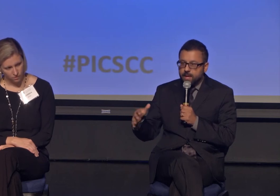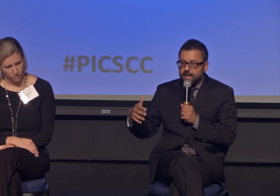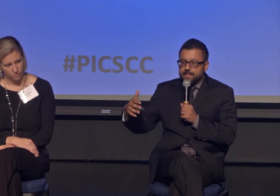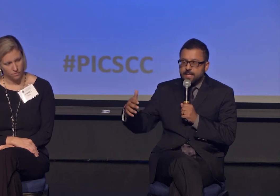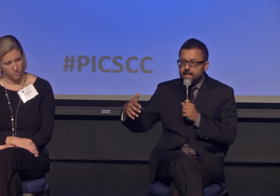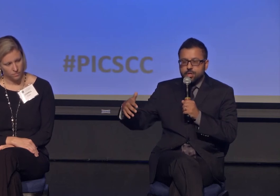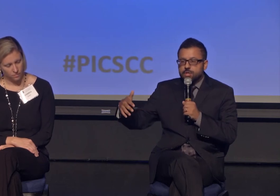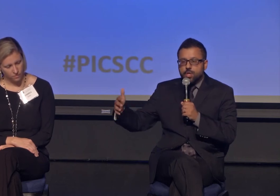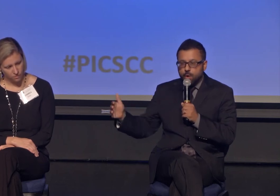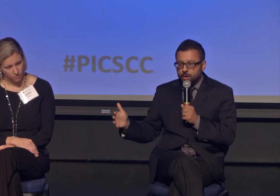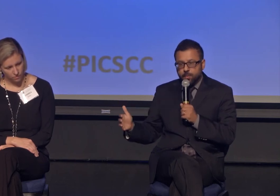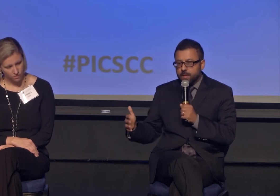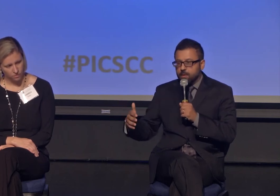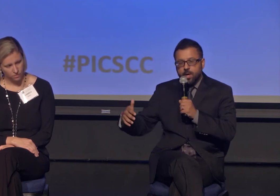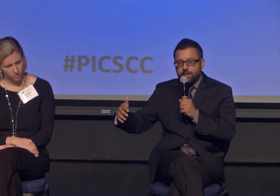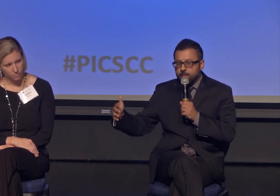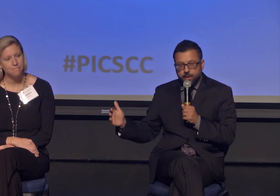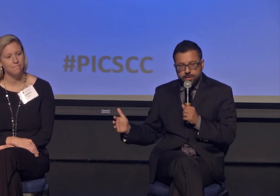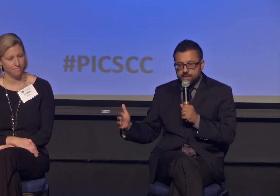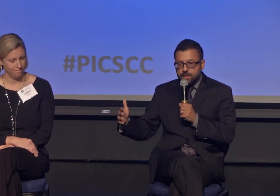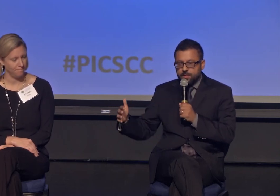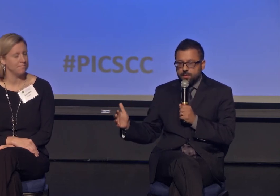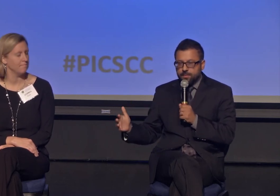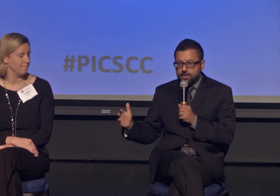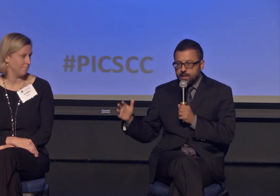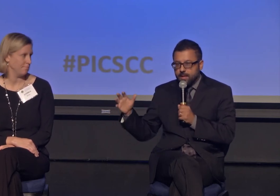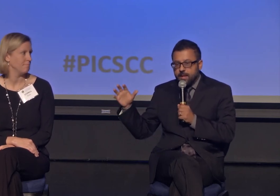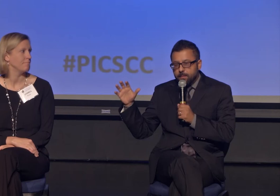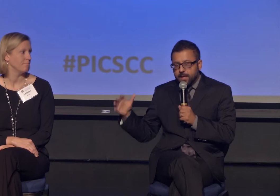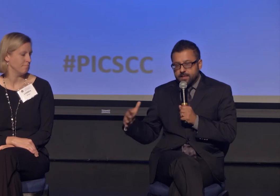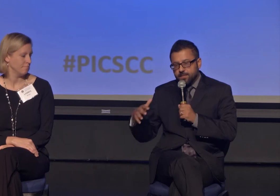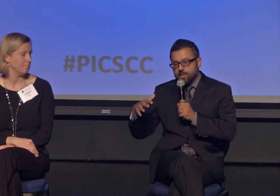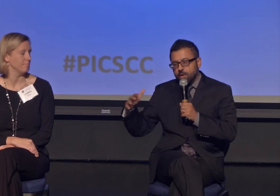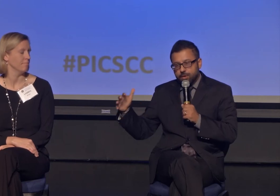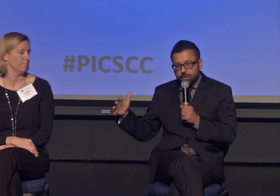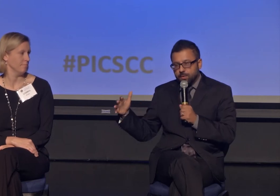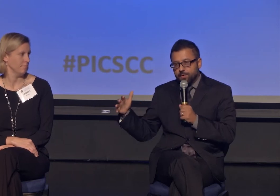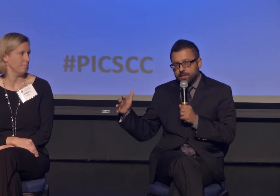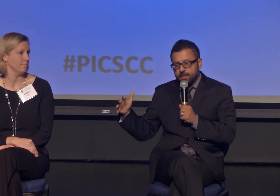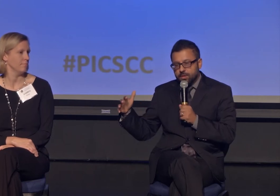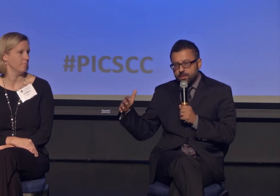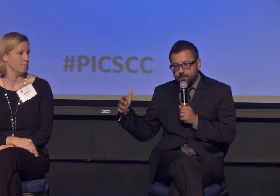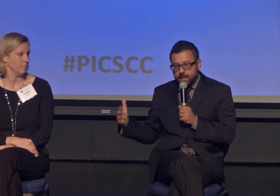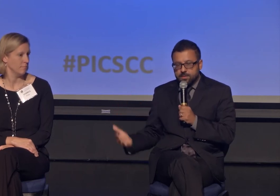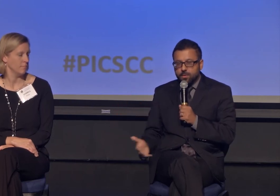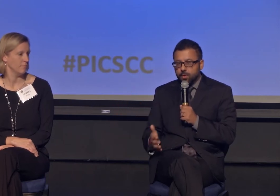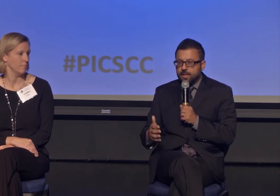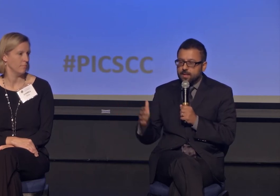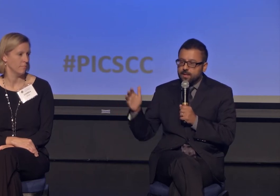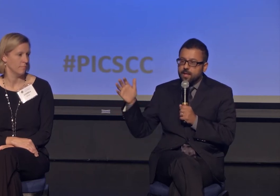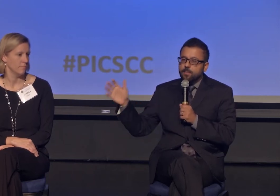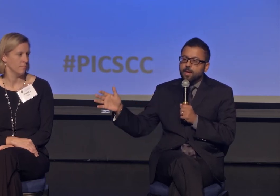It's not just co-curricular on the margins of the university because of this larger university initiative and because of the work they did